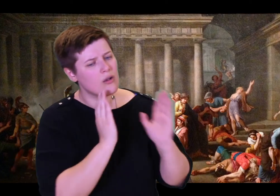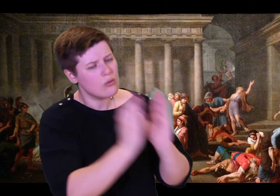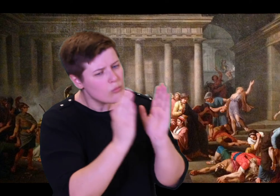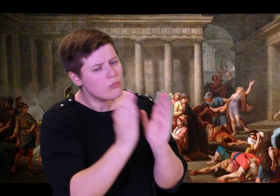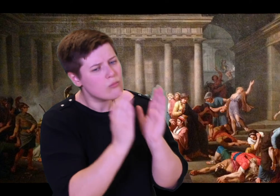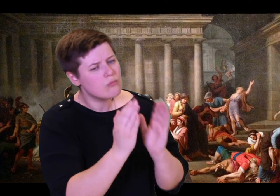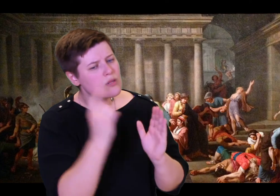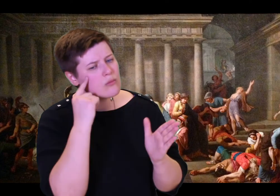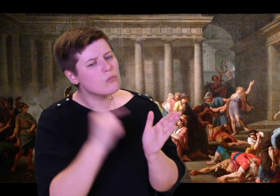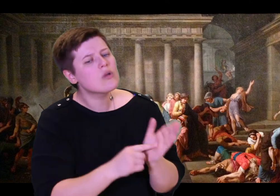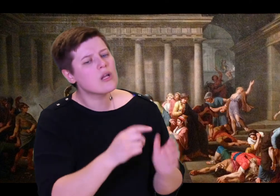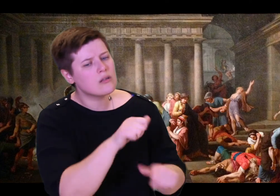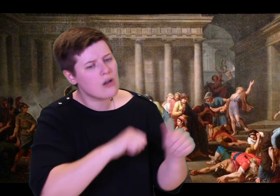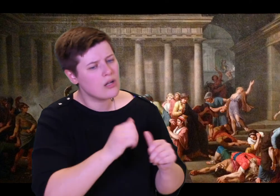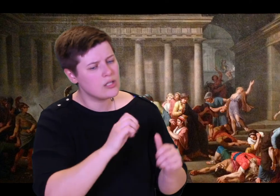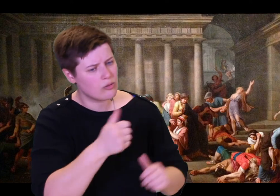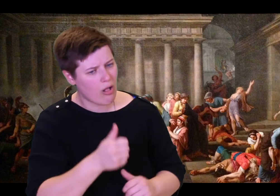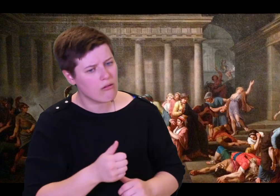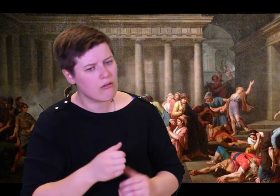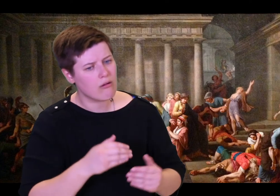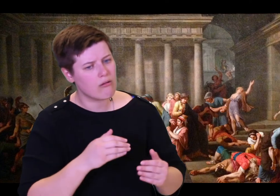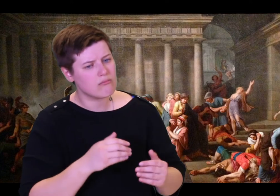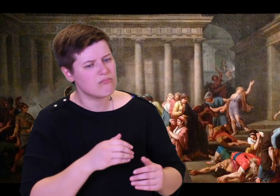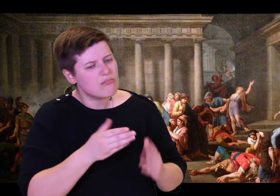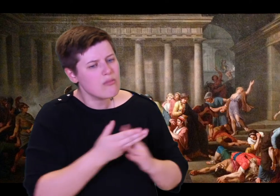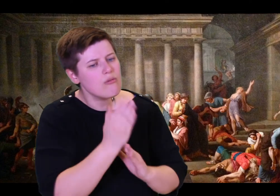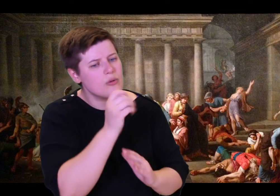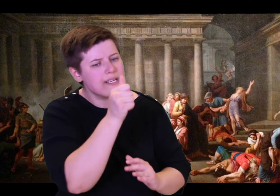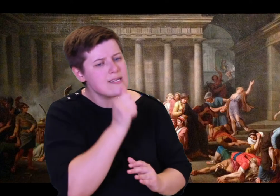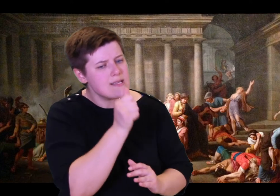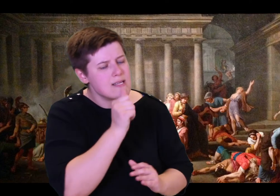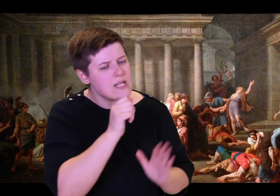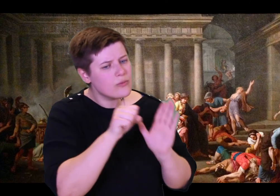in the world would be so obstinate! To keep your distance from him, when he has